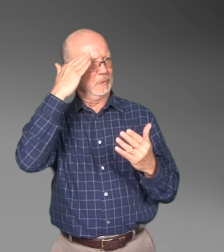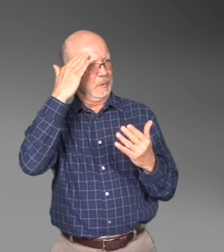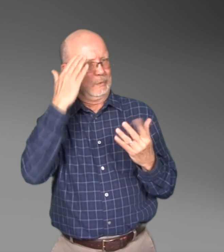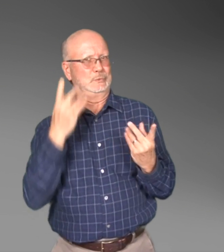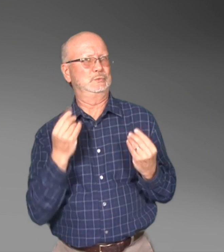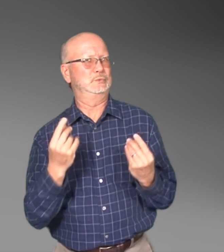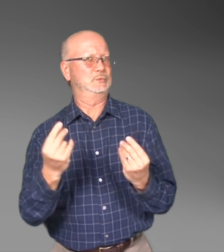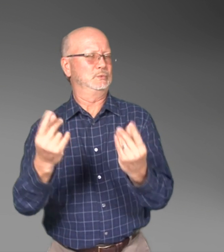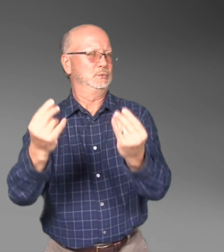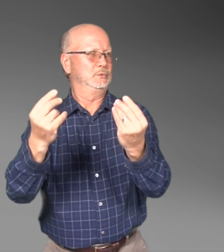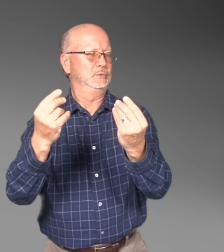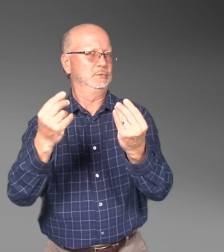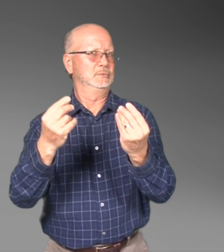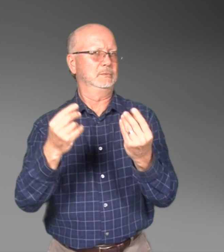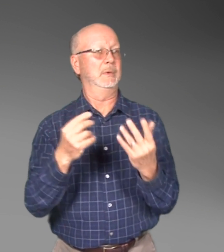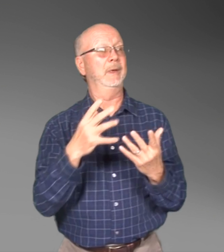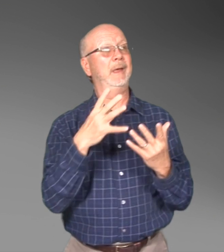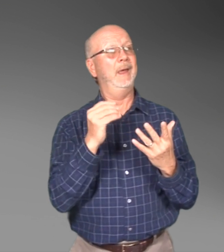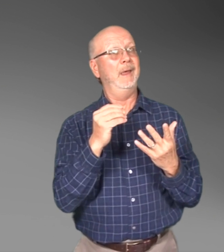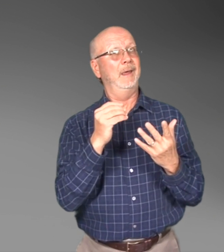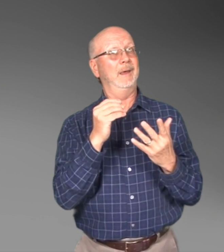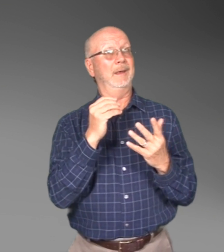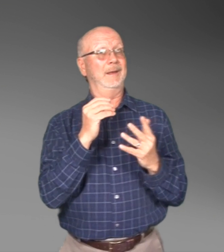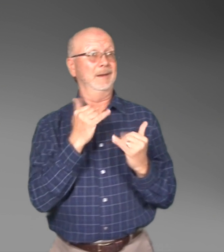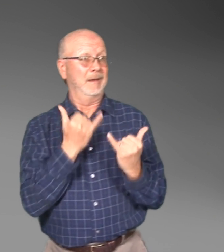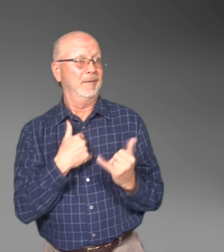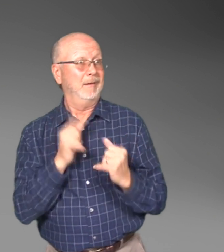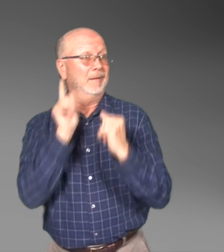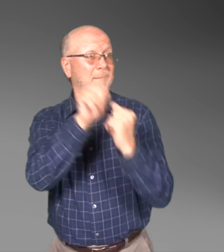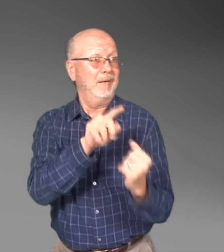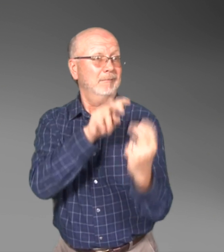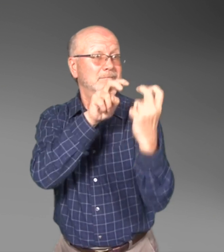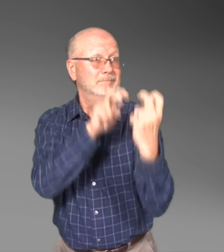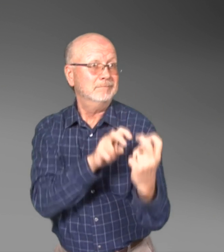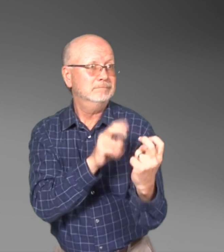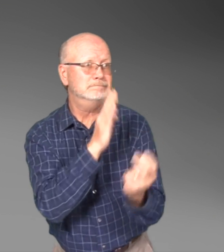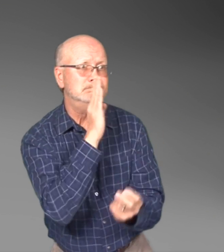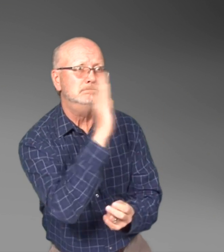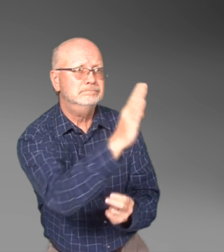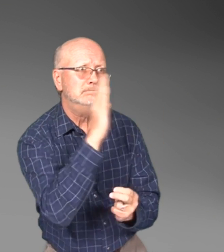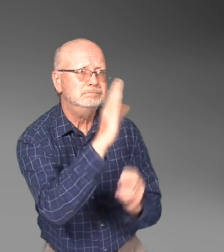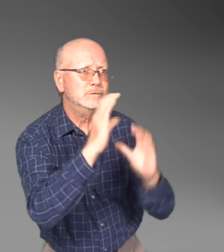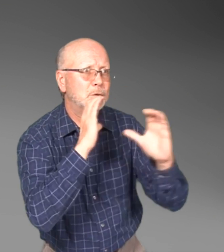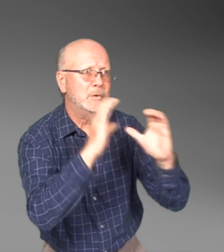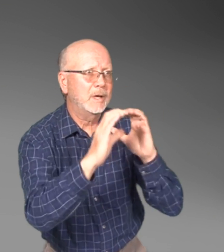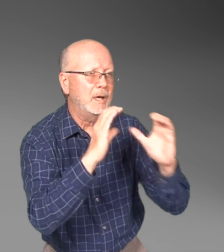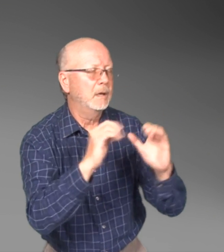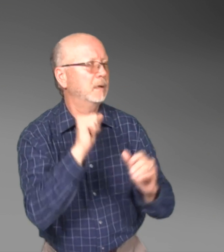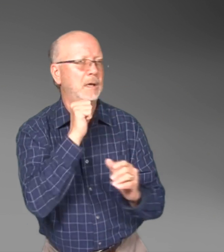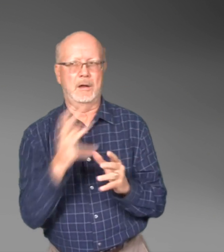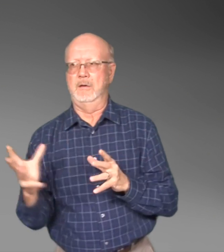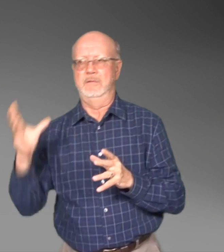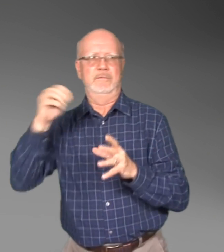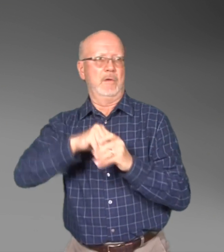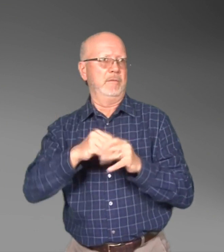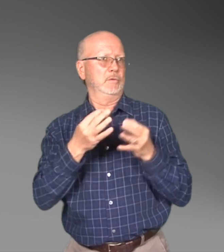address communication access. The consultation must be provided through direct communication